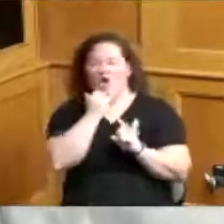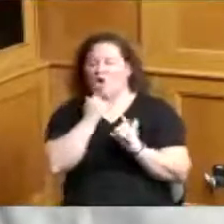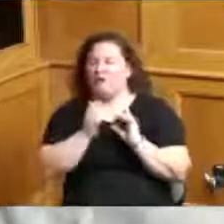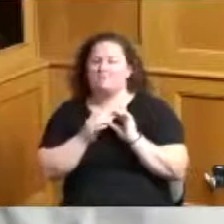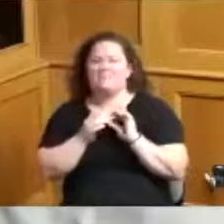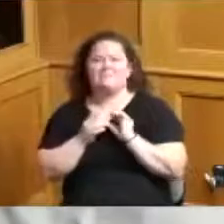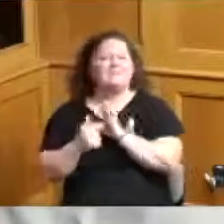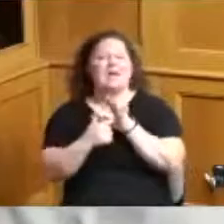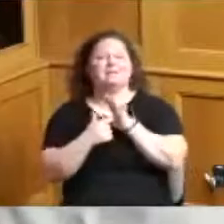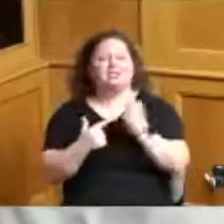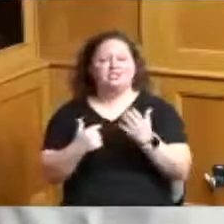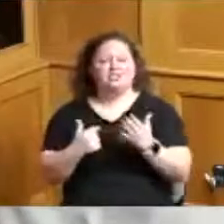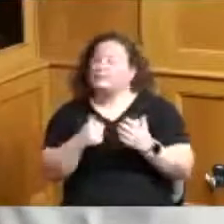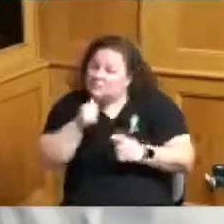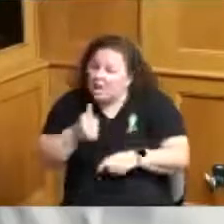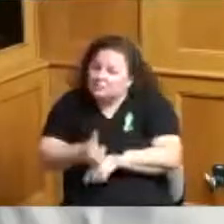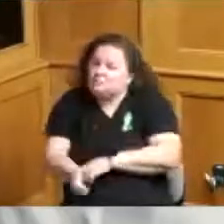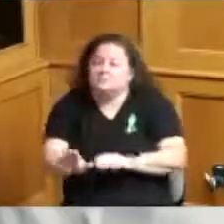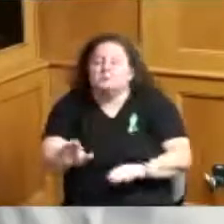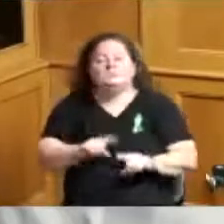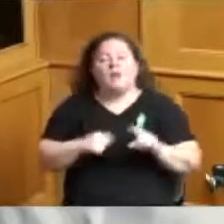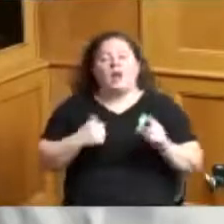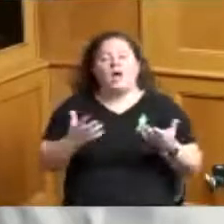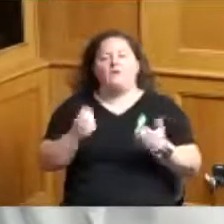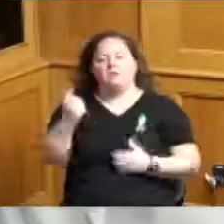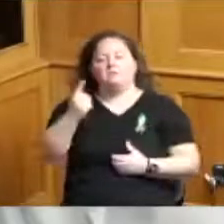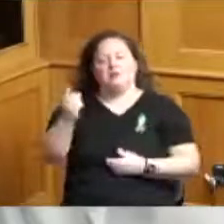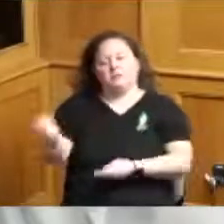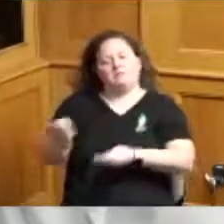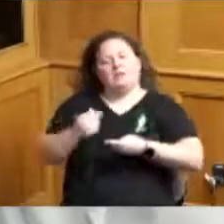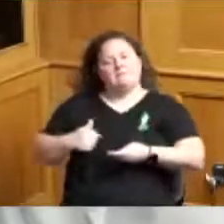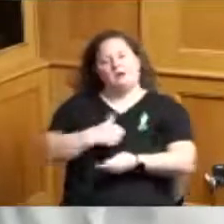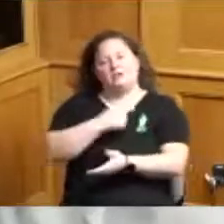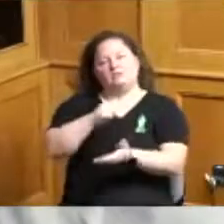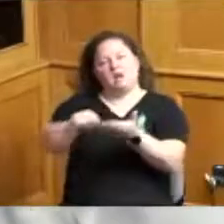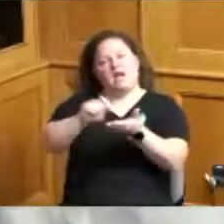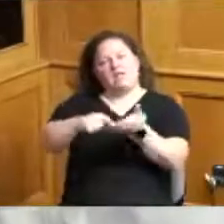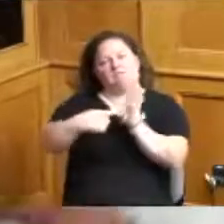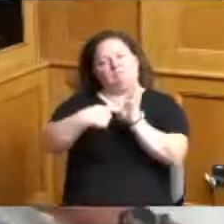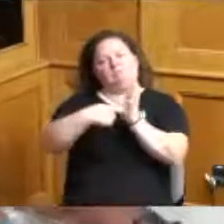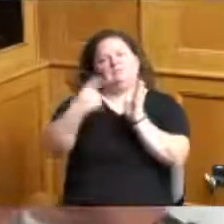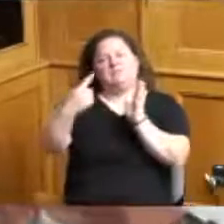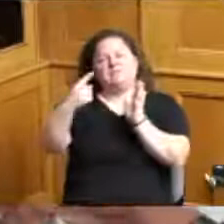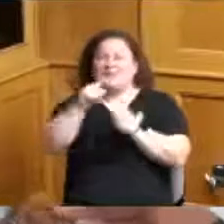us something to board something in writing what were all the tools and when does the tool stop